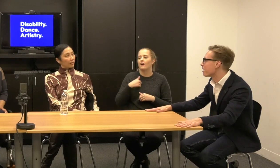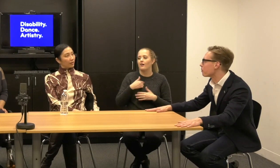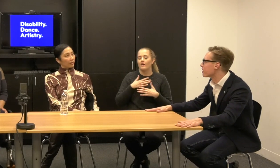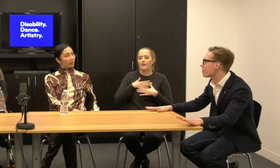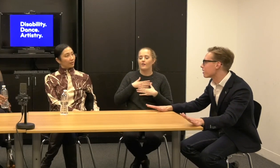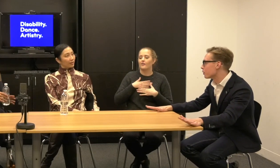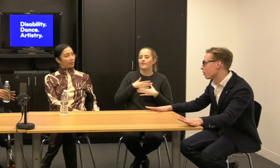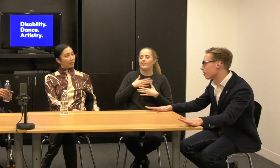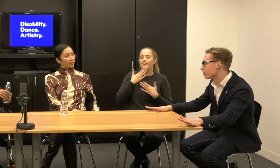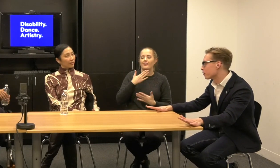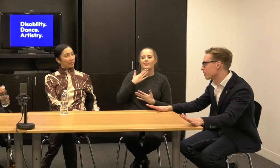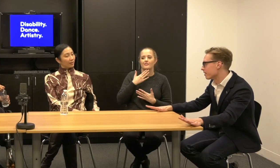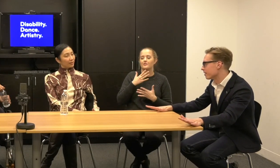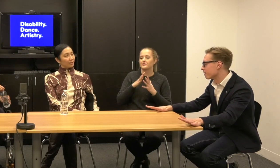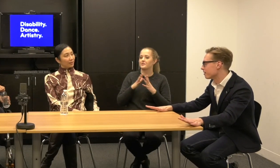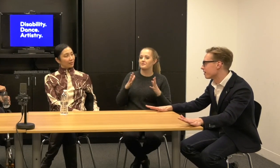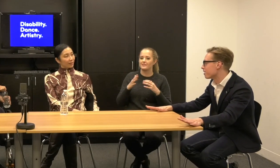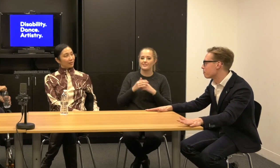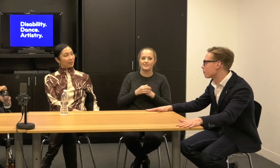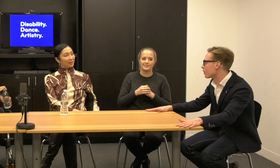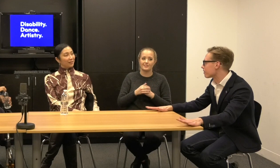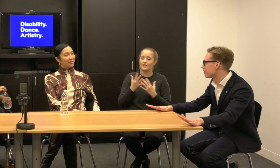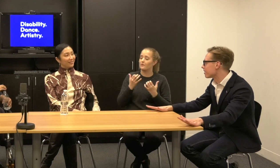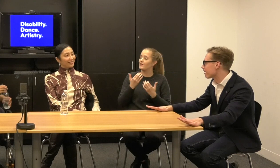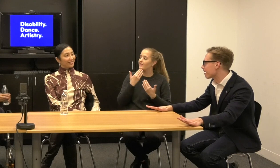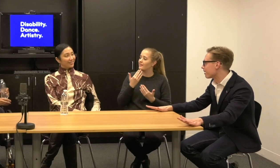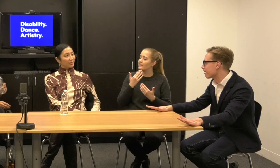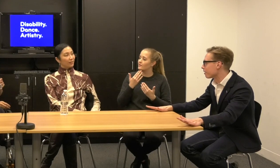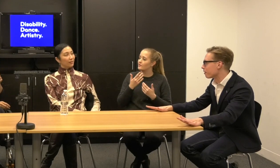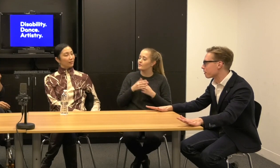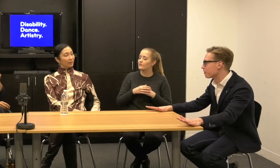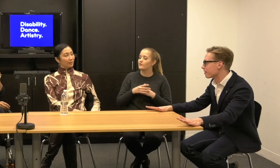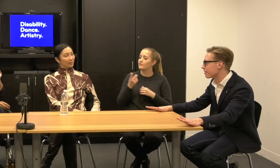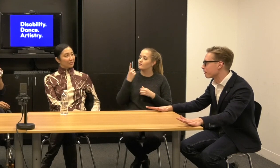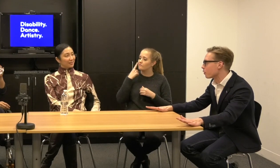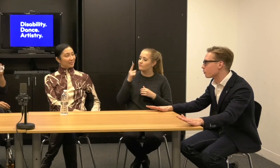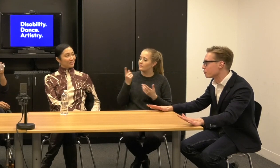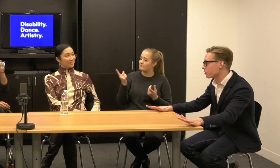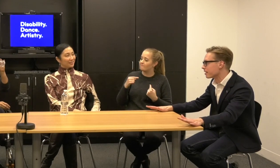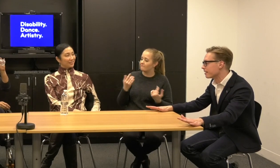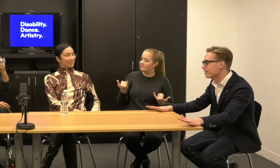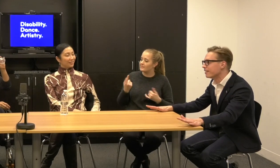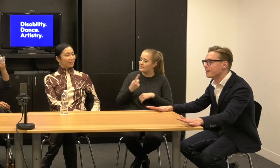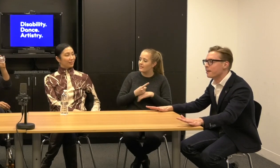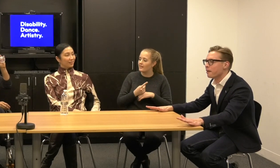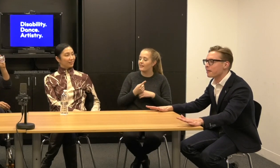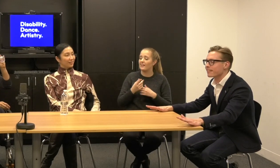I want to thank you all for being here with us today and along for the whole journey as